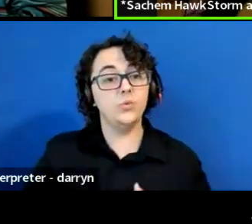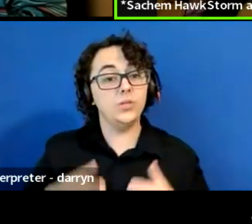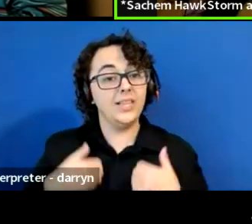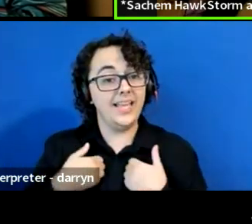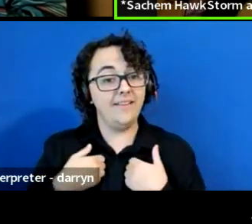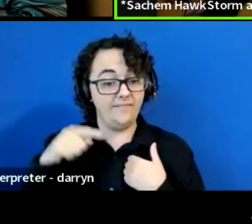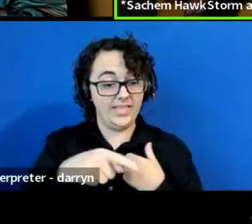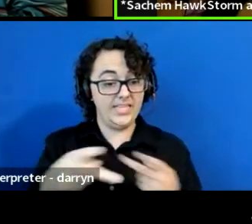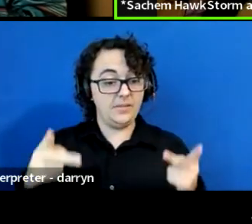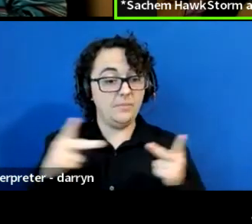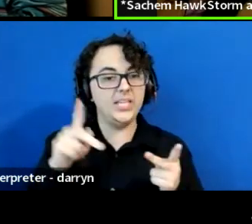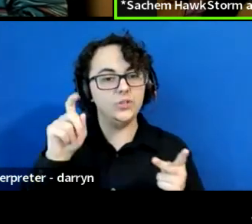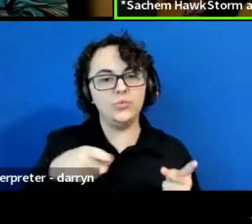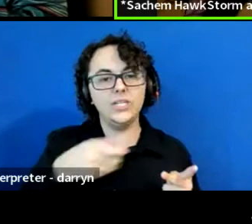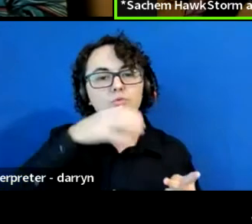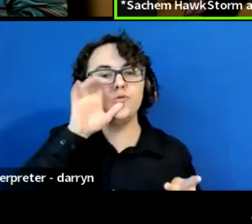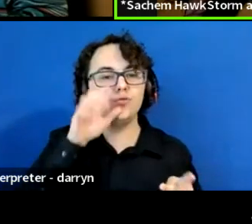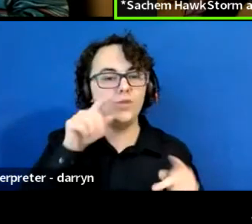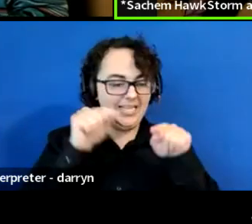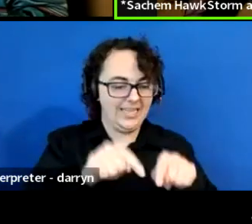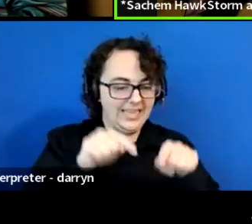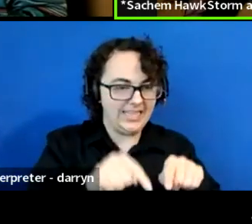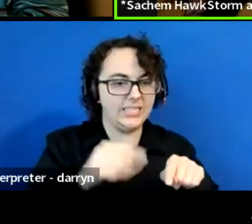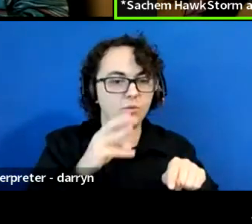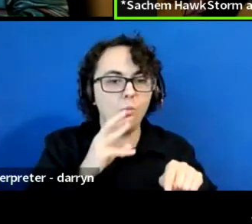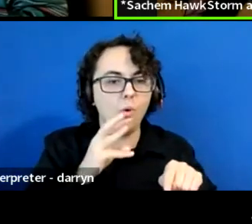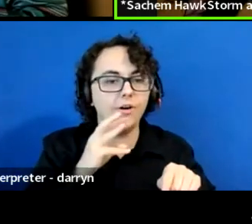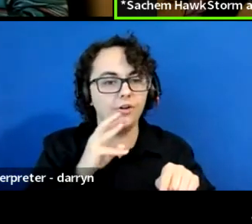so that your body can adapt to that environment.